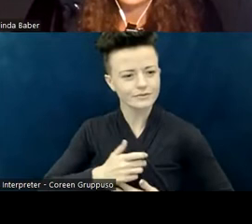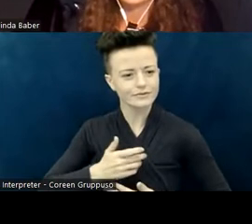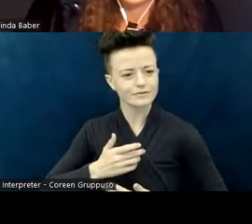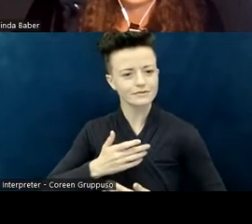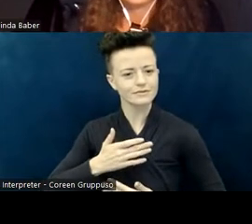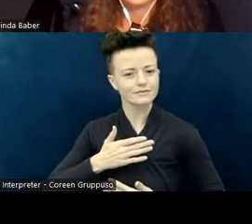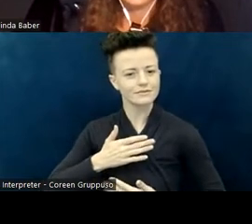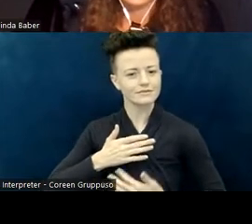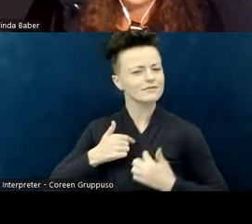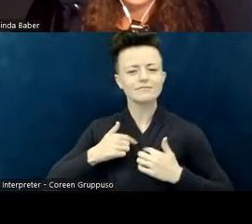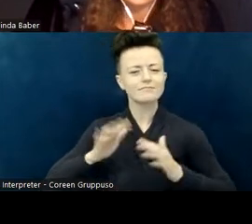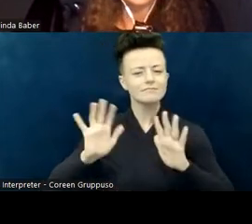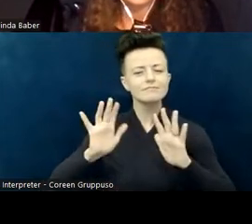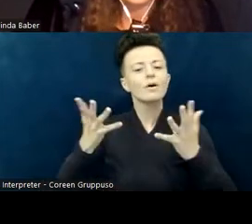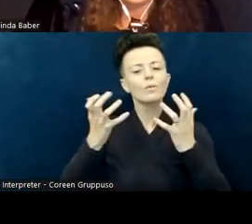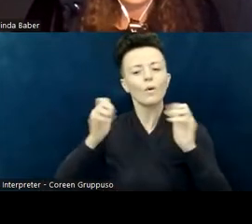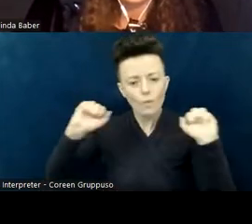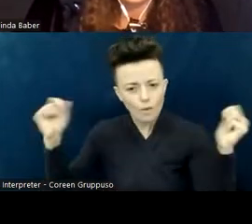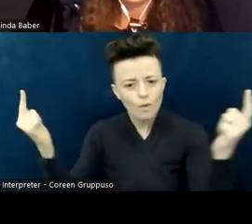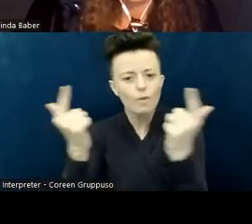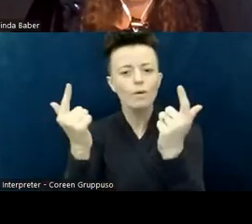in my experiences in different churches.